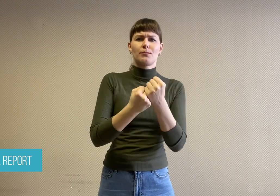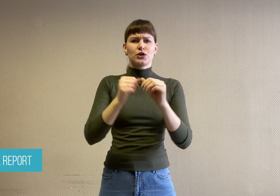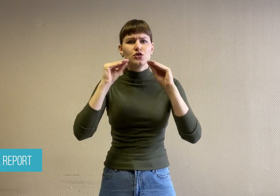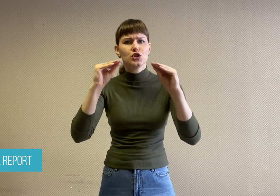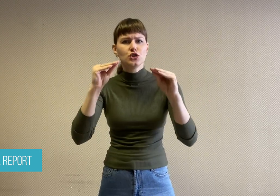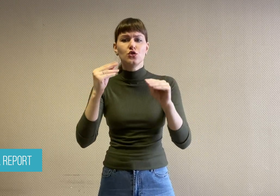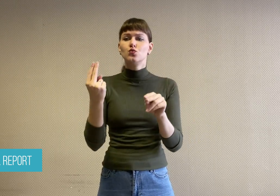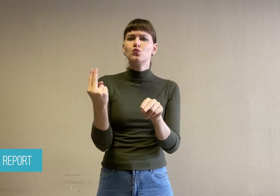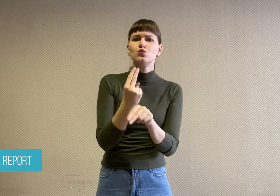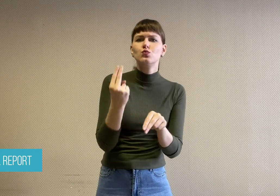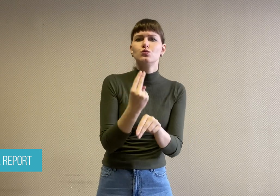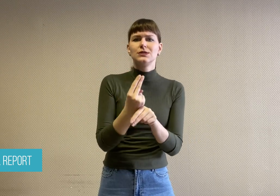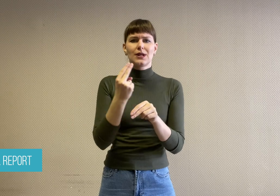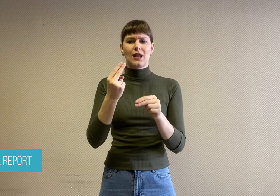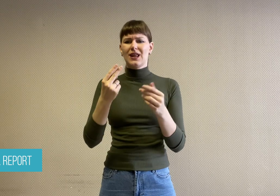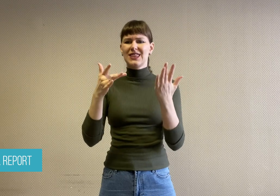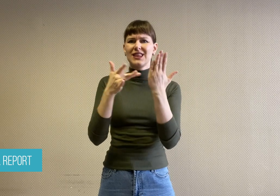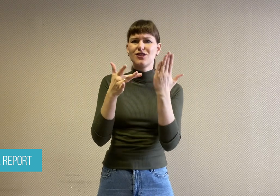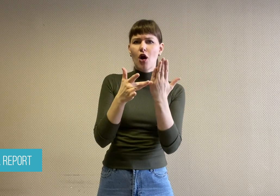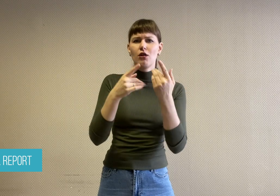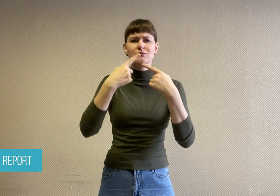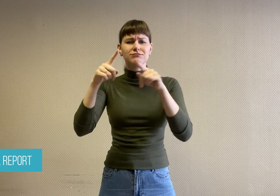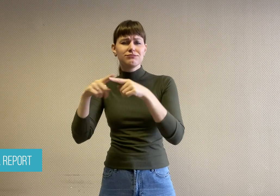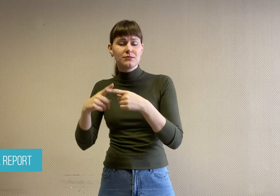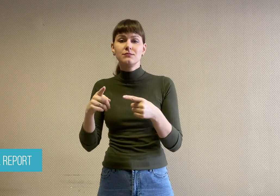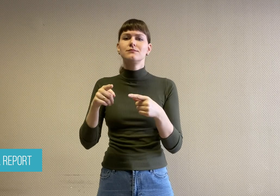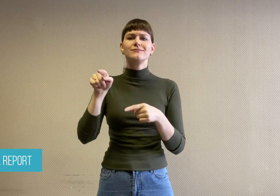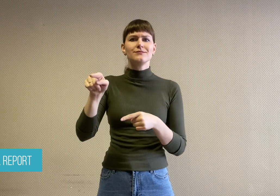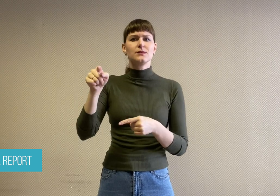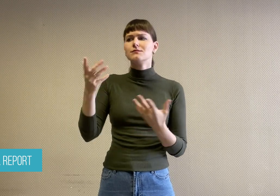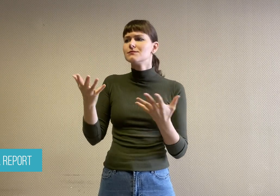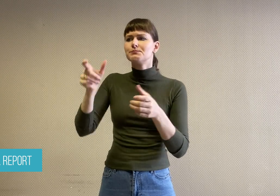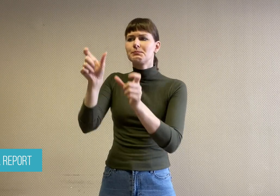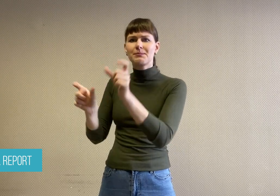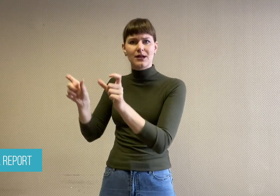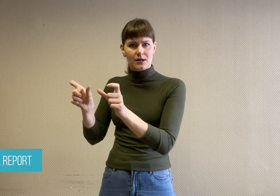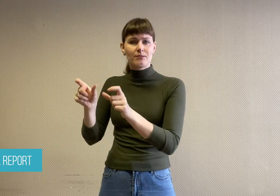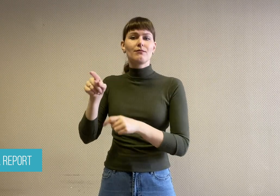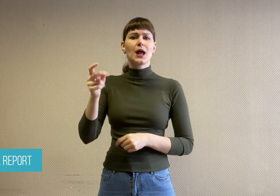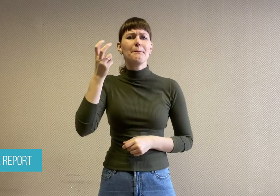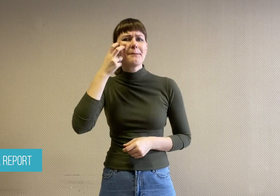devices. This will allow Blind and Deaf people to keep